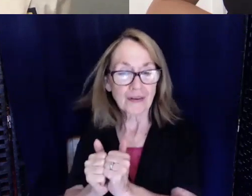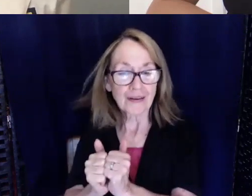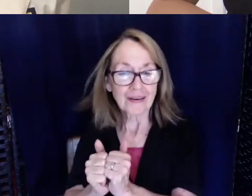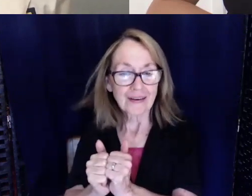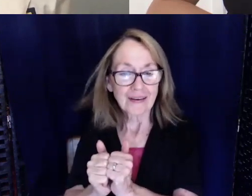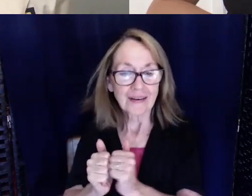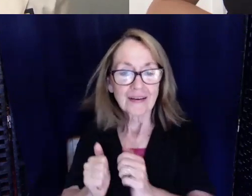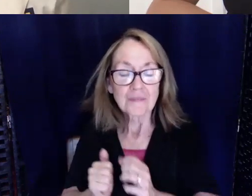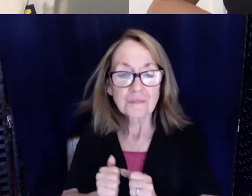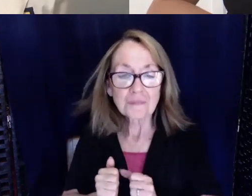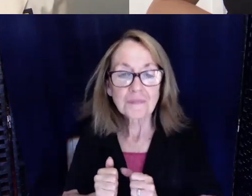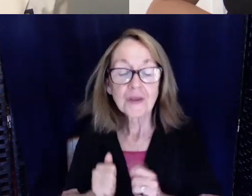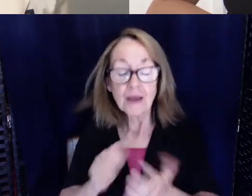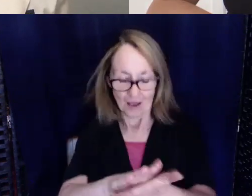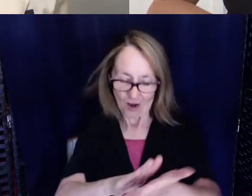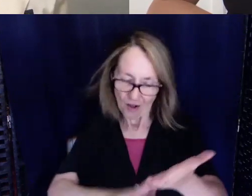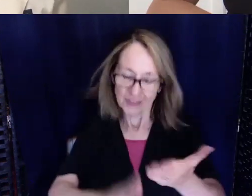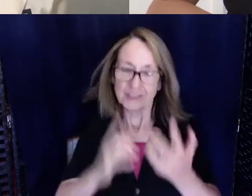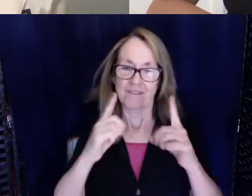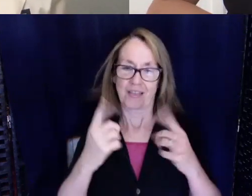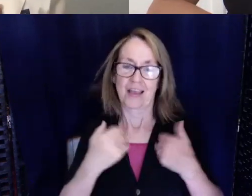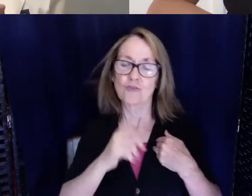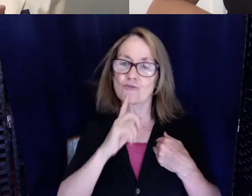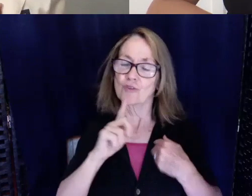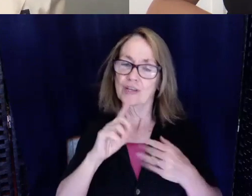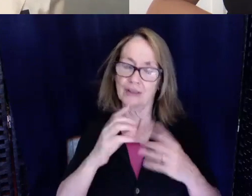that I had that exposure and it was kind of shocking for me like